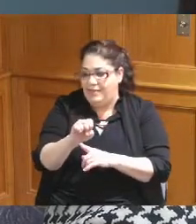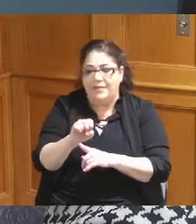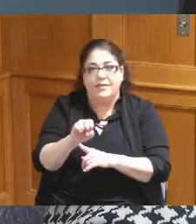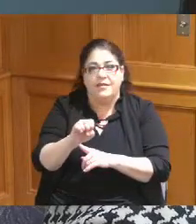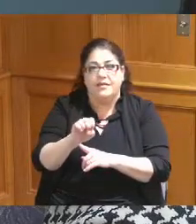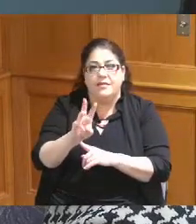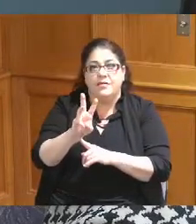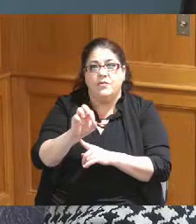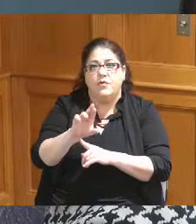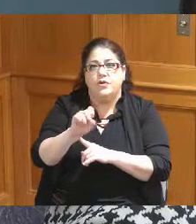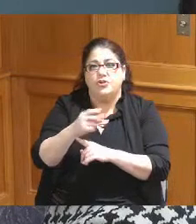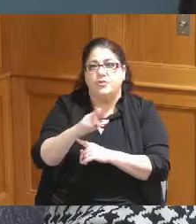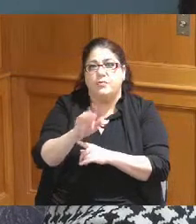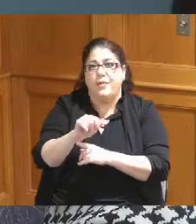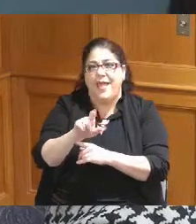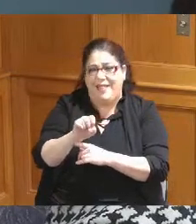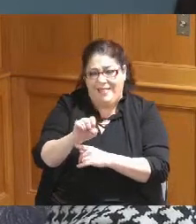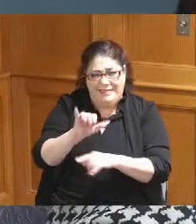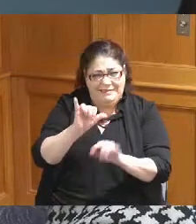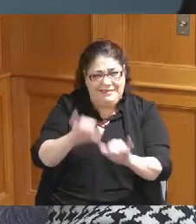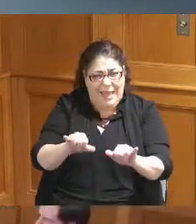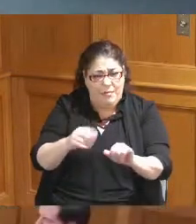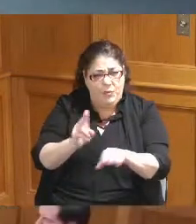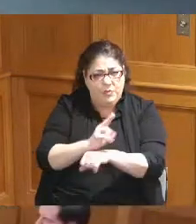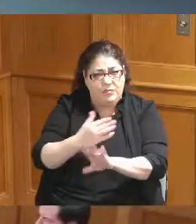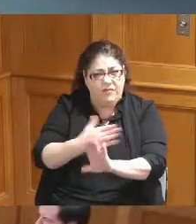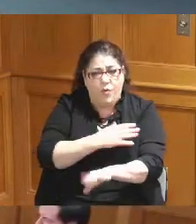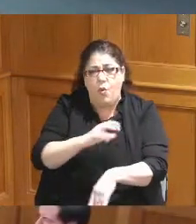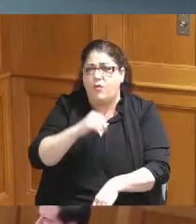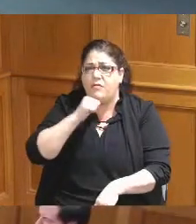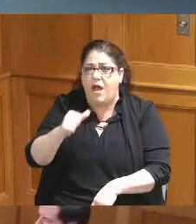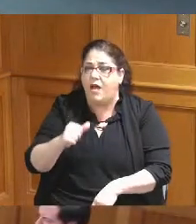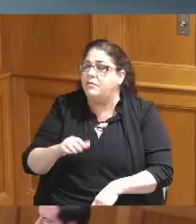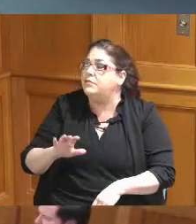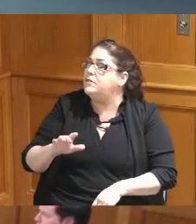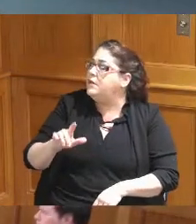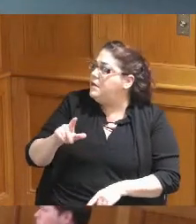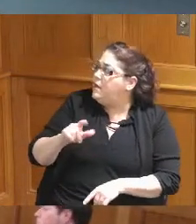he was a new consultant and we've used them before for the zoo Lisa how many how many